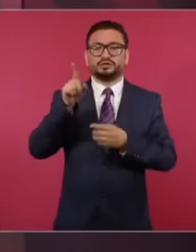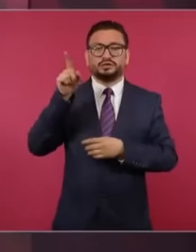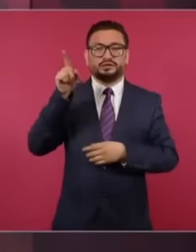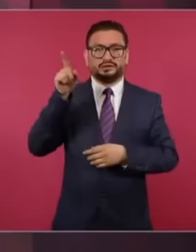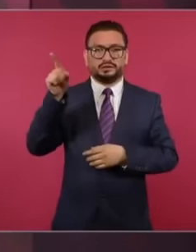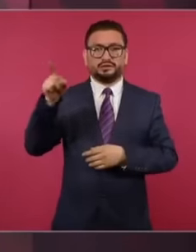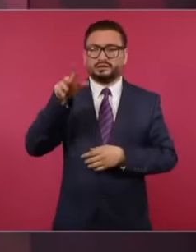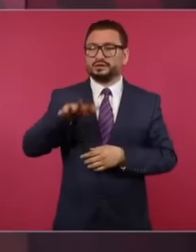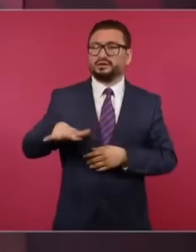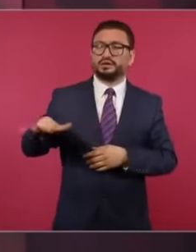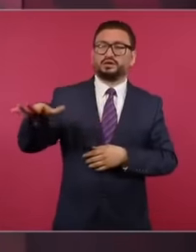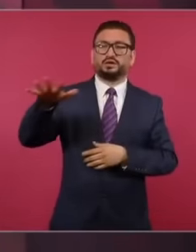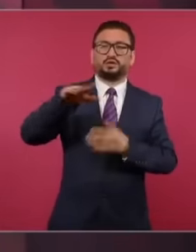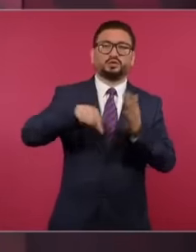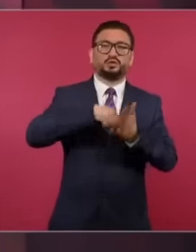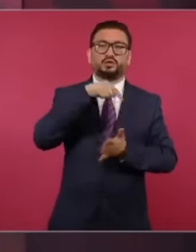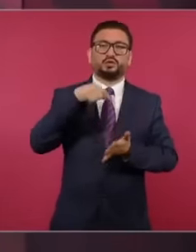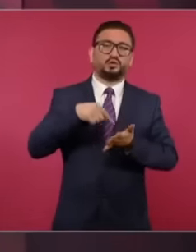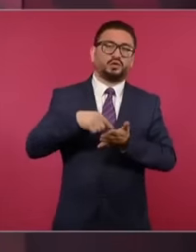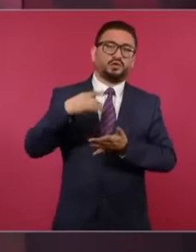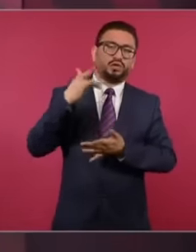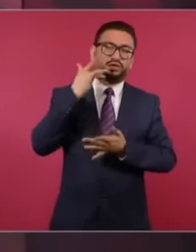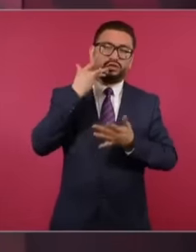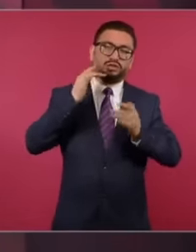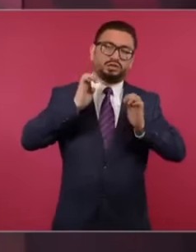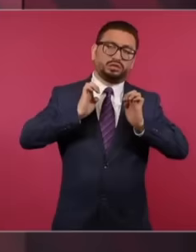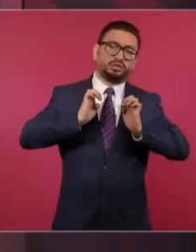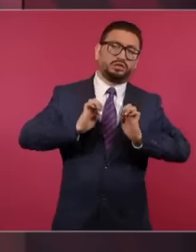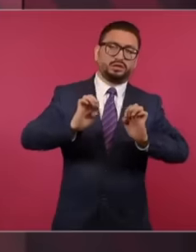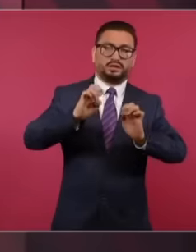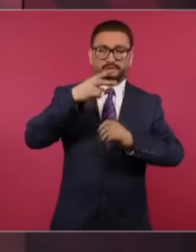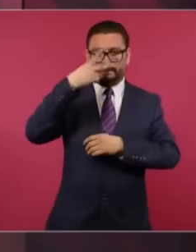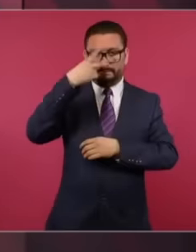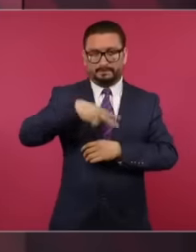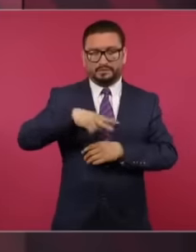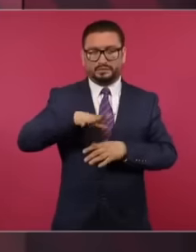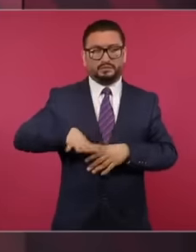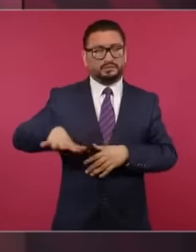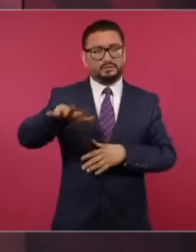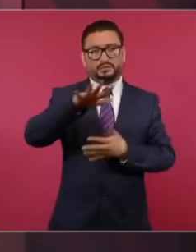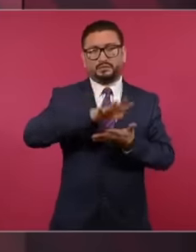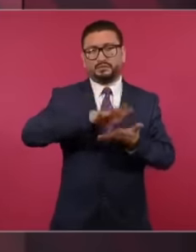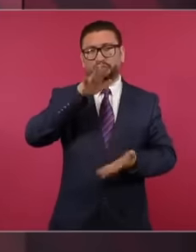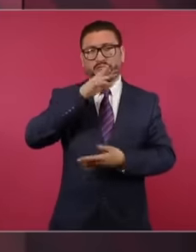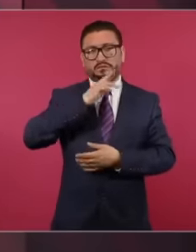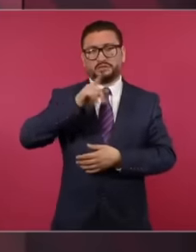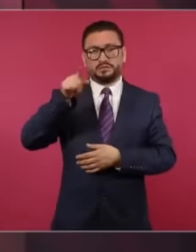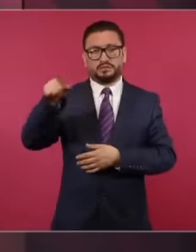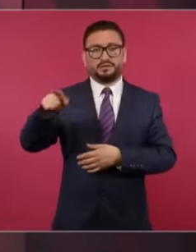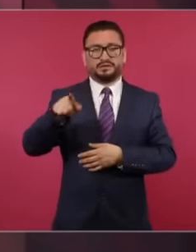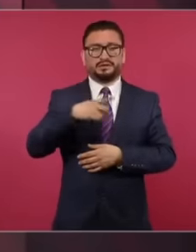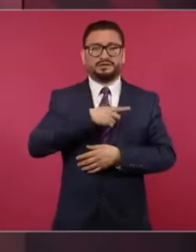most exclusive areas of Mexico that they should even remove his street,